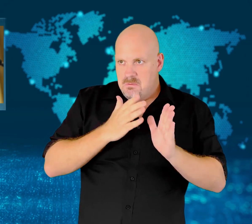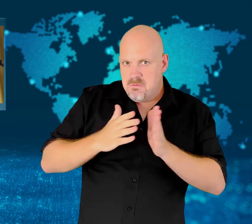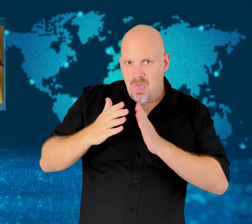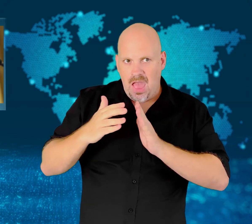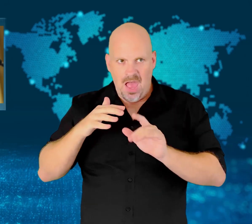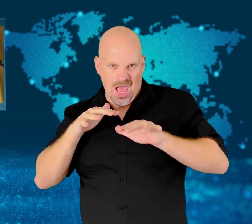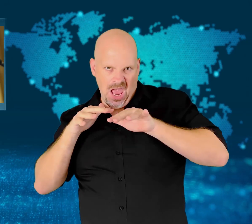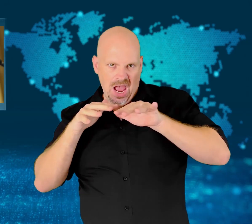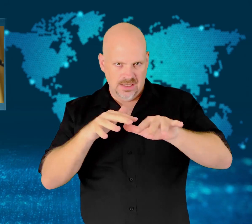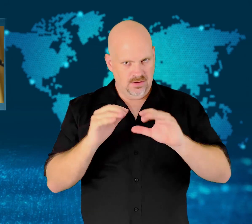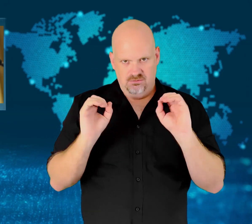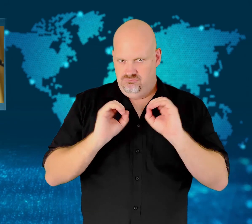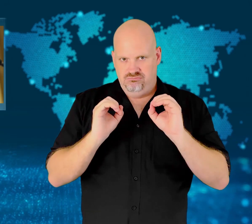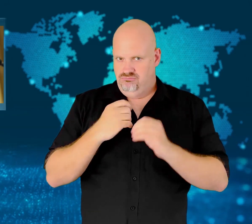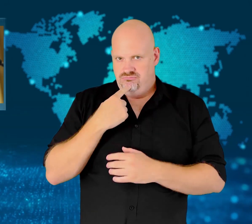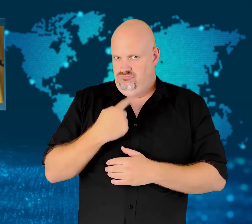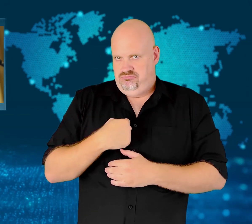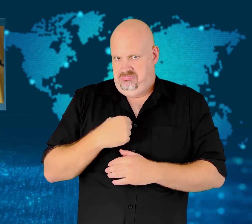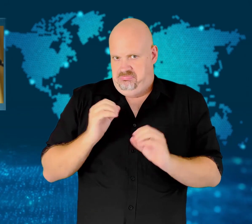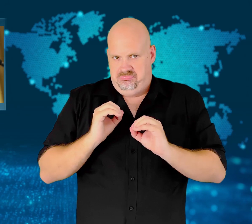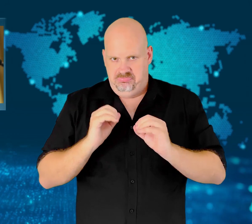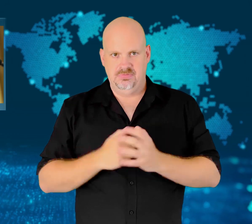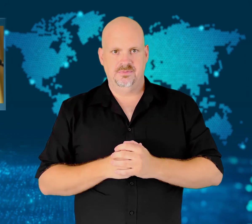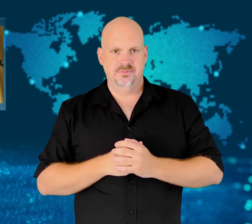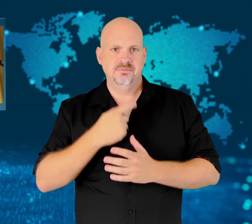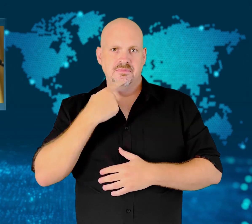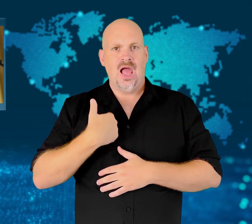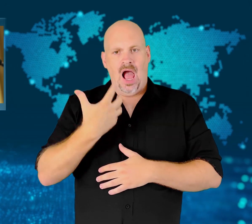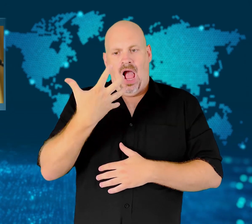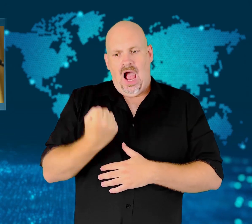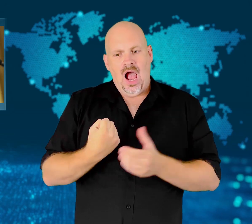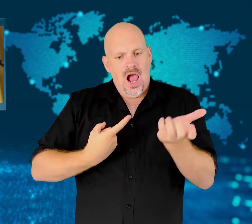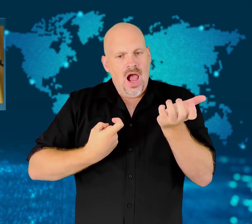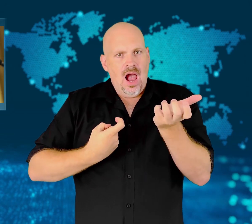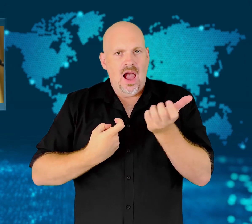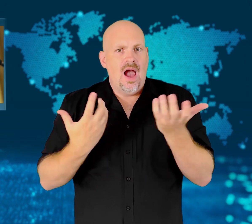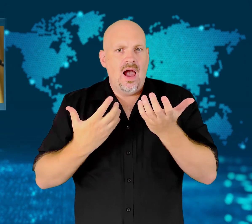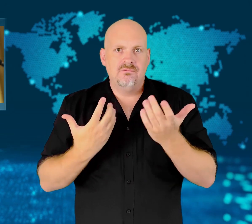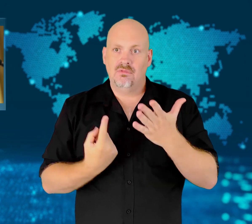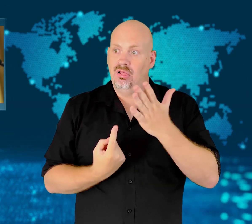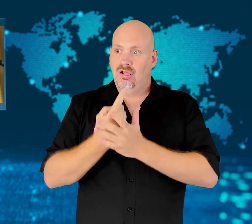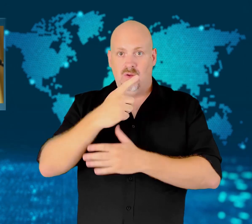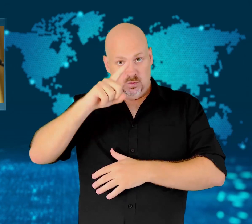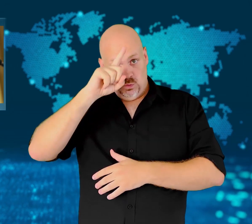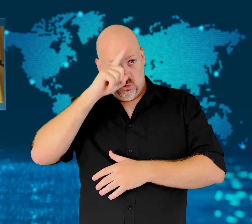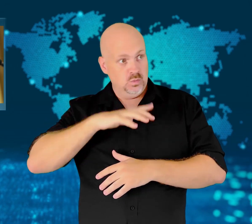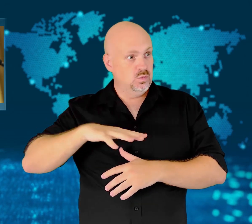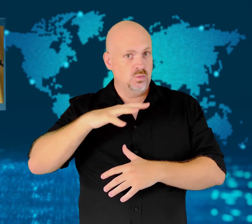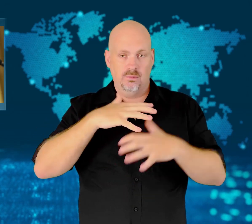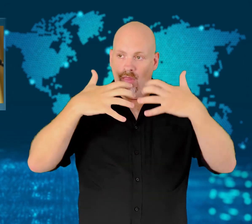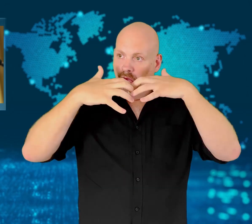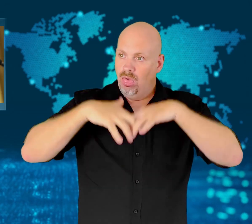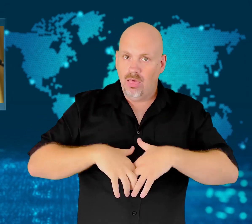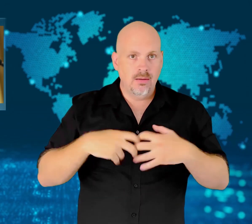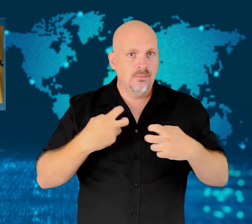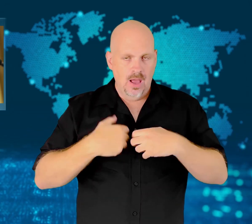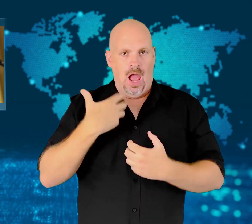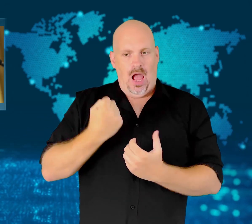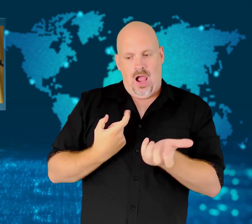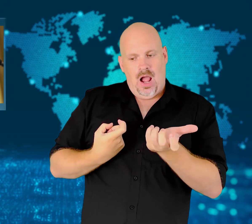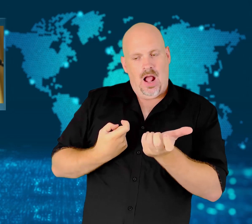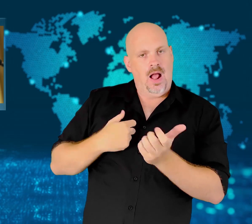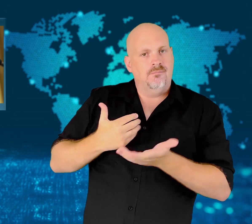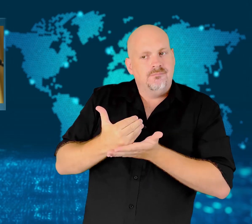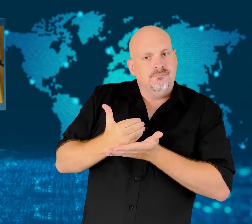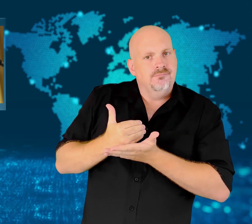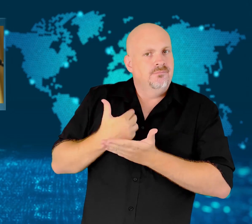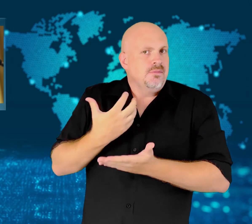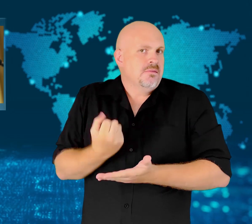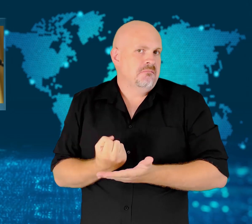The soldier denied planning any attacks.